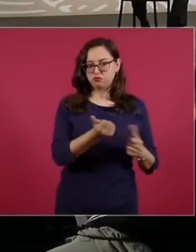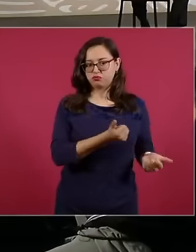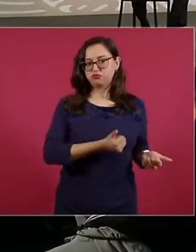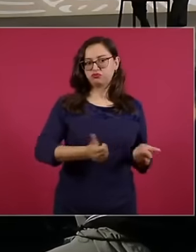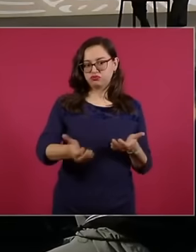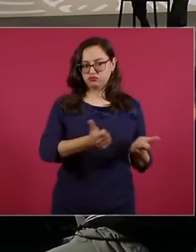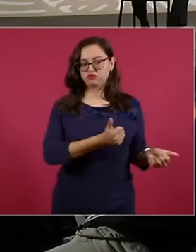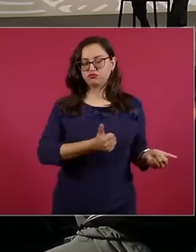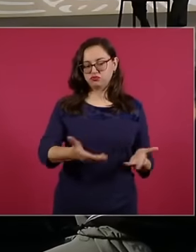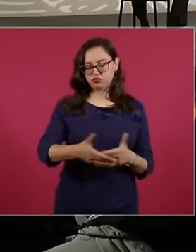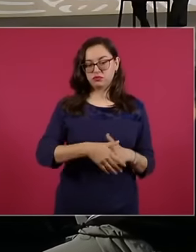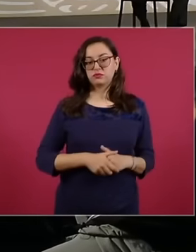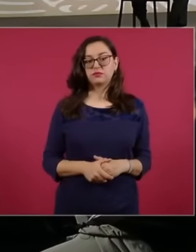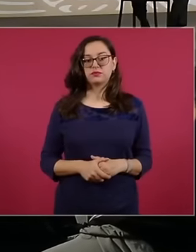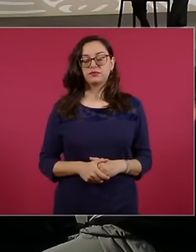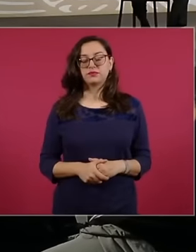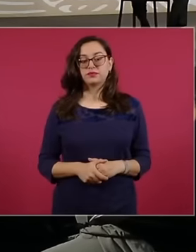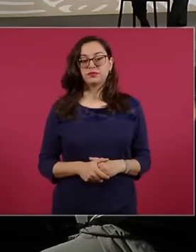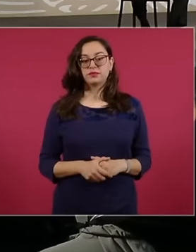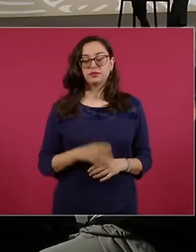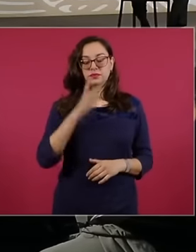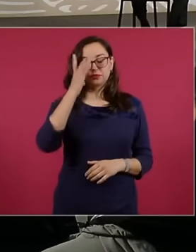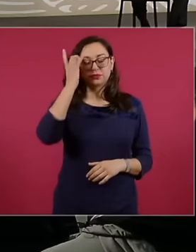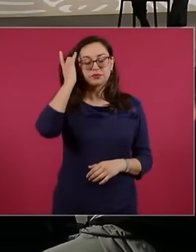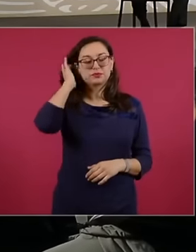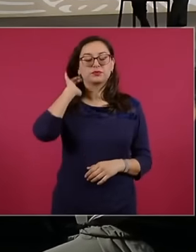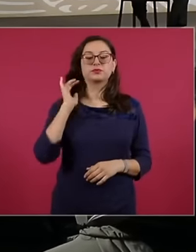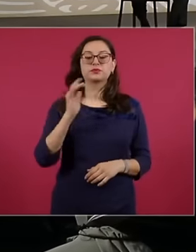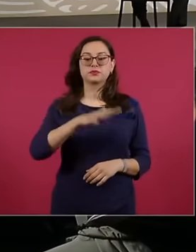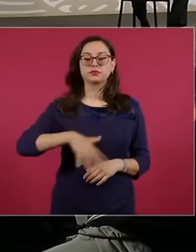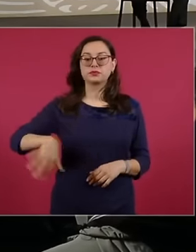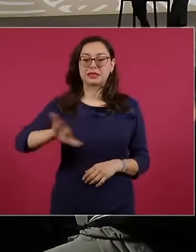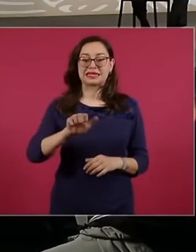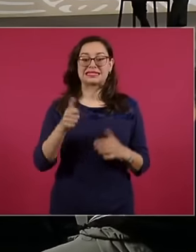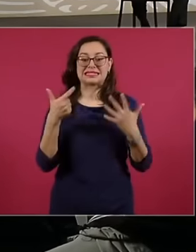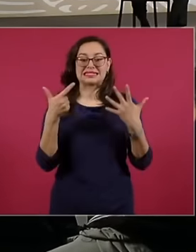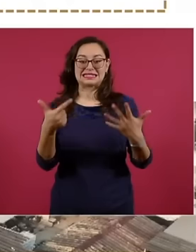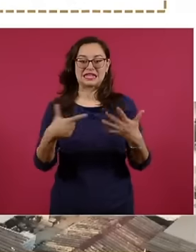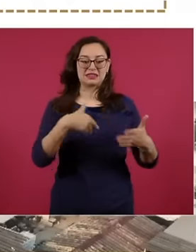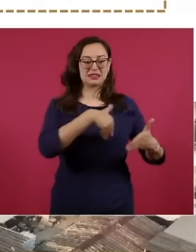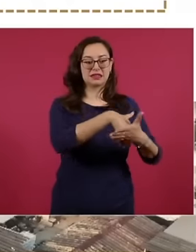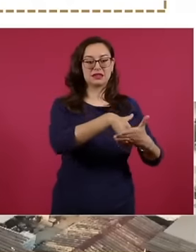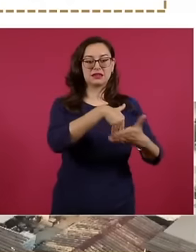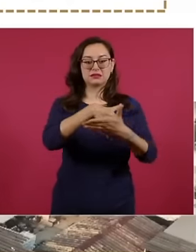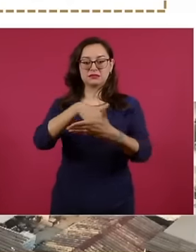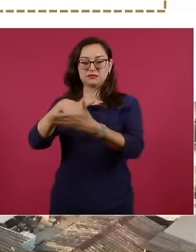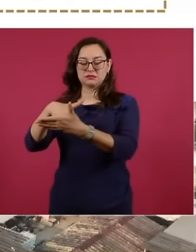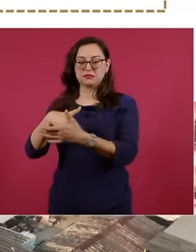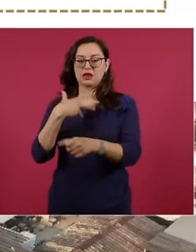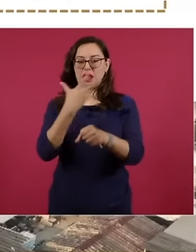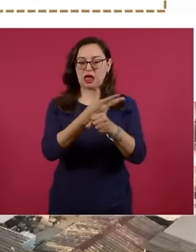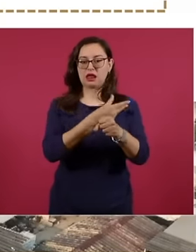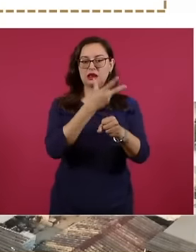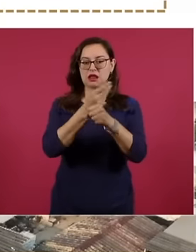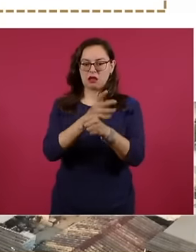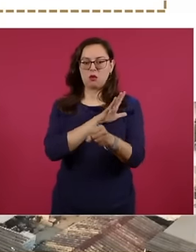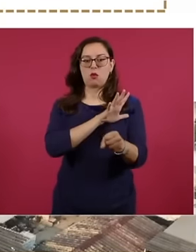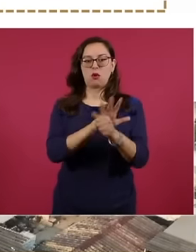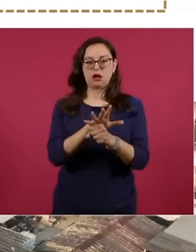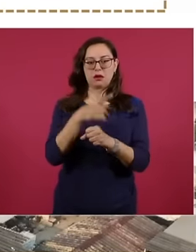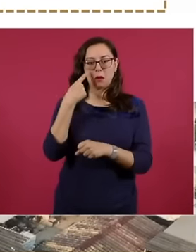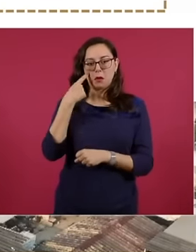please. Here we go. to rehabilitate seven stations cuichapa Roberto Ayala teapa Juárez Pino Suárez